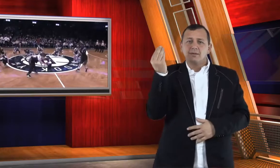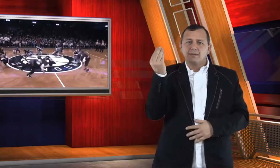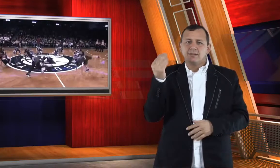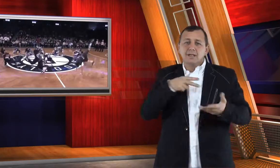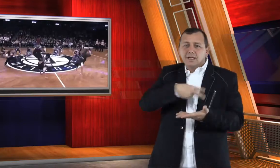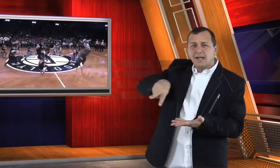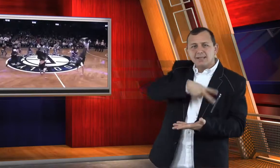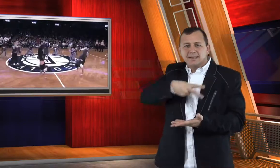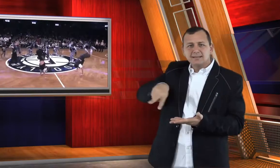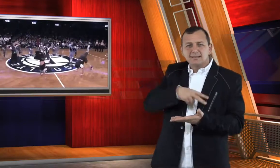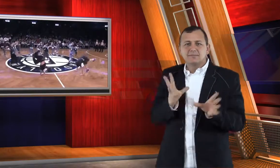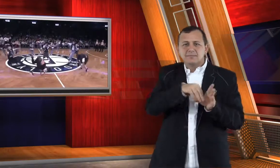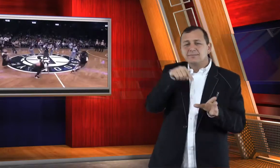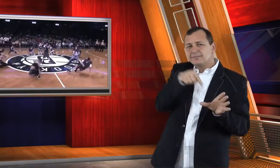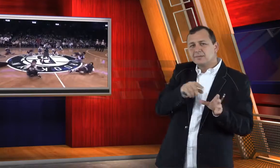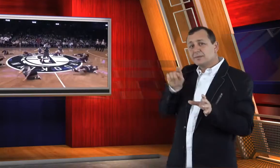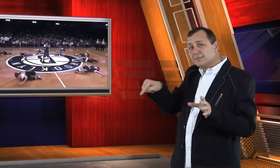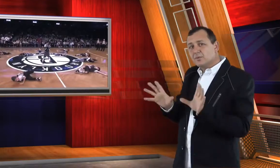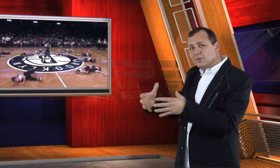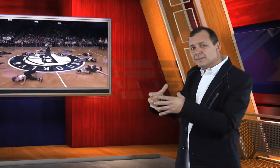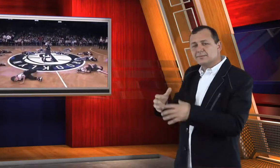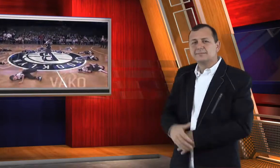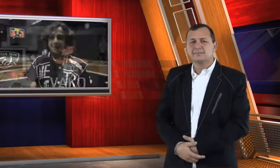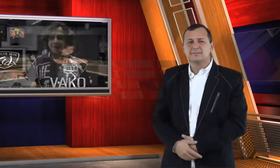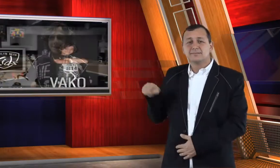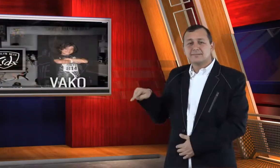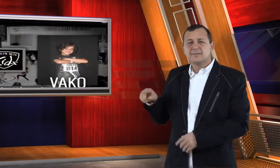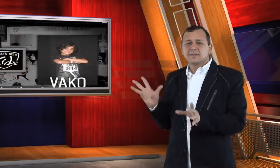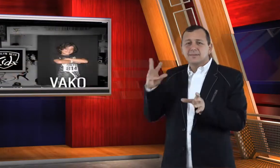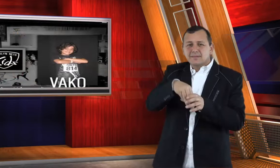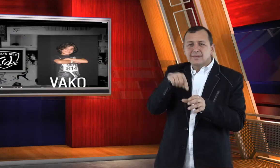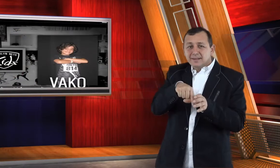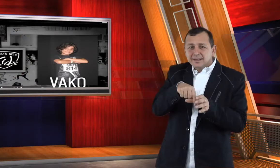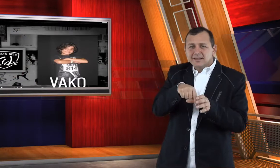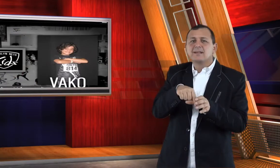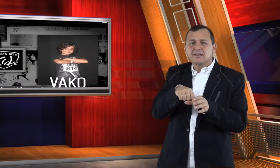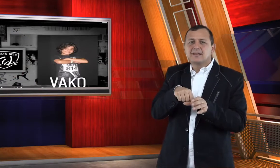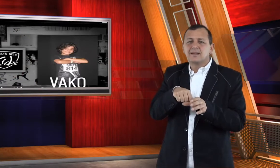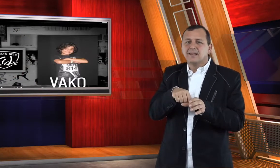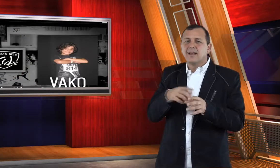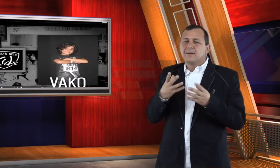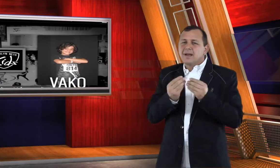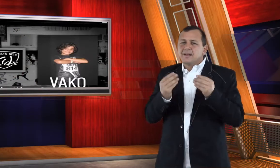to be a part of the Brooklyn Nets Kids. Since he became a member of the group,